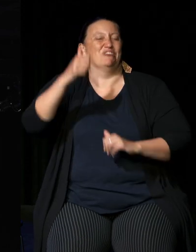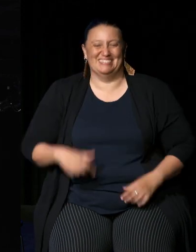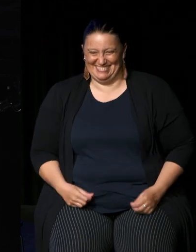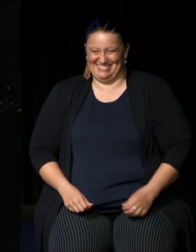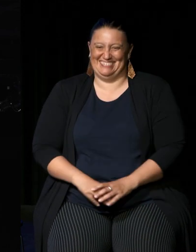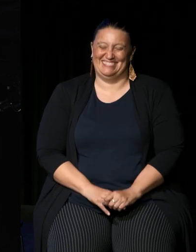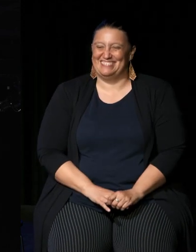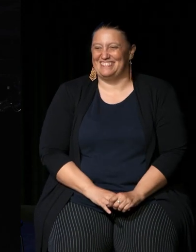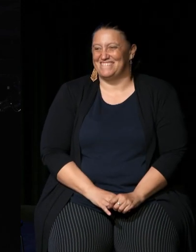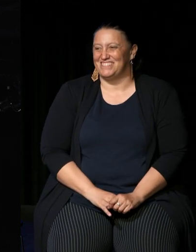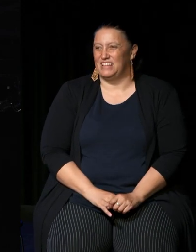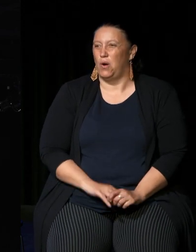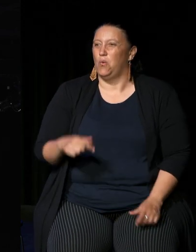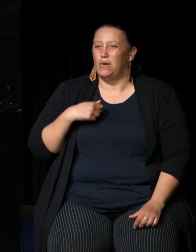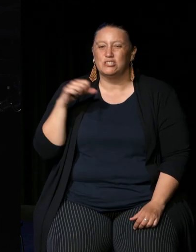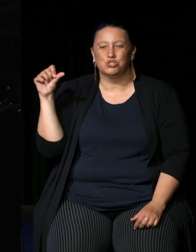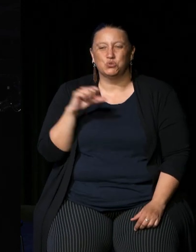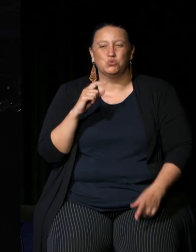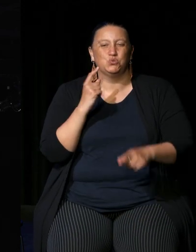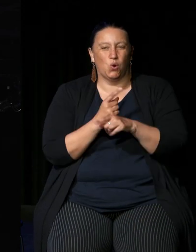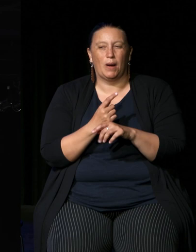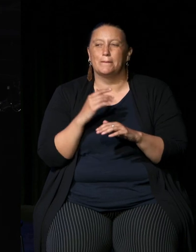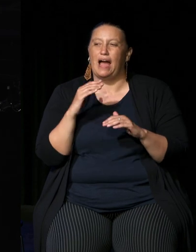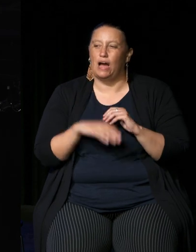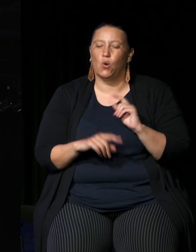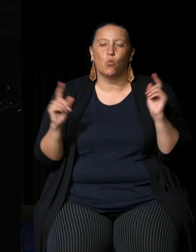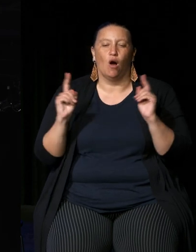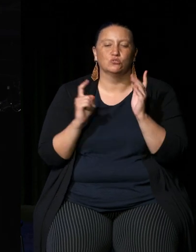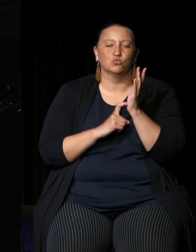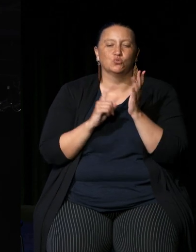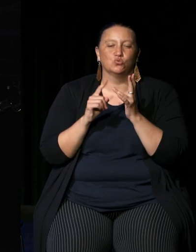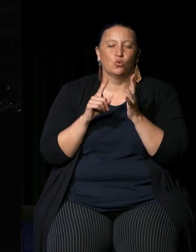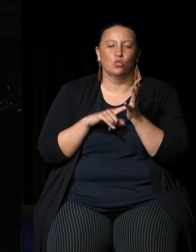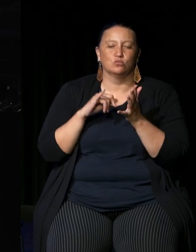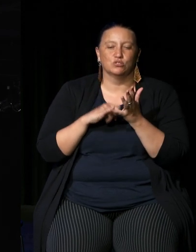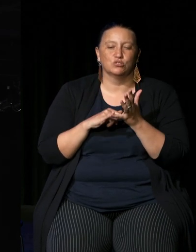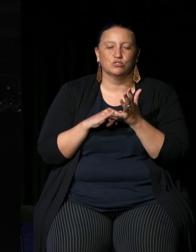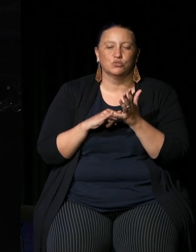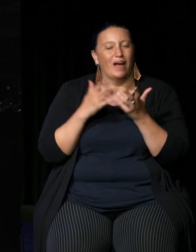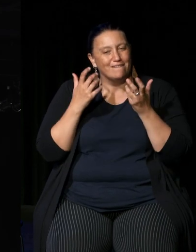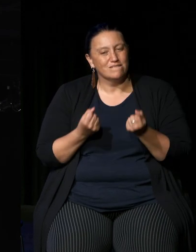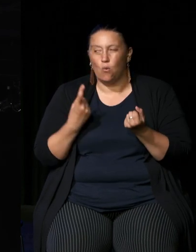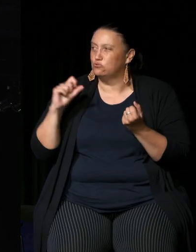um we should talk about what tools there are and what your campaign is and there are a number of